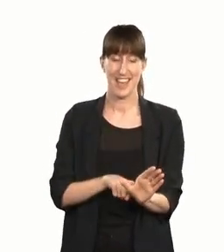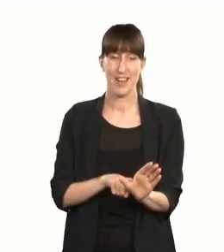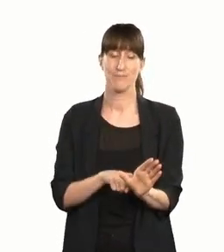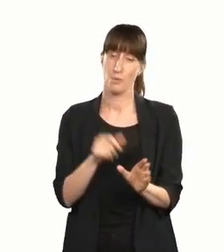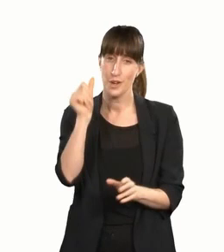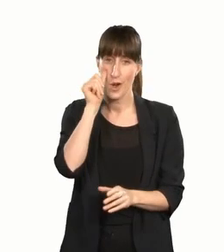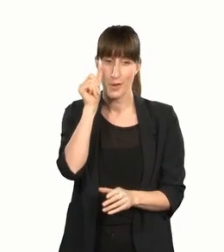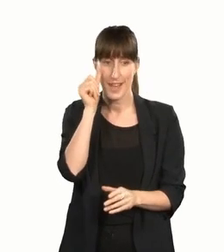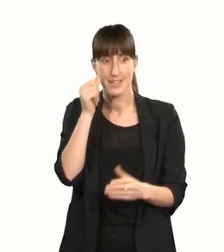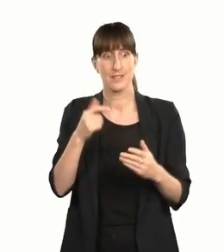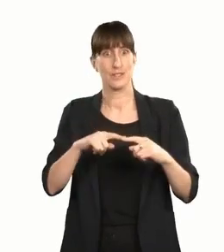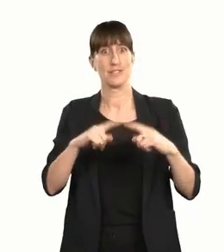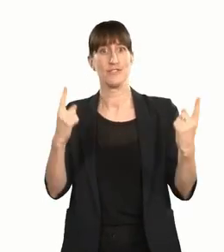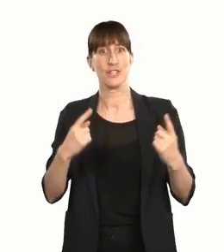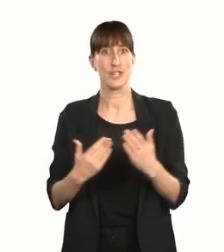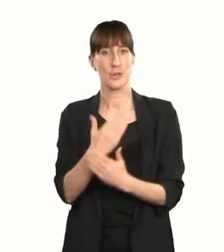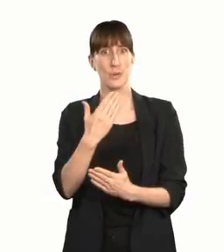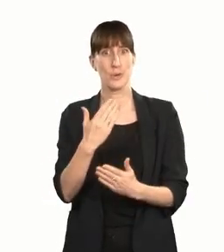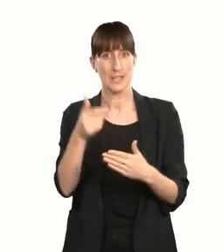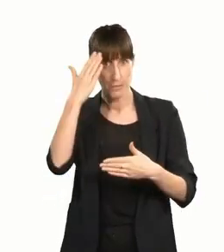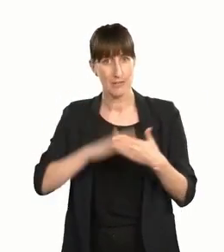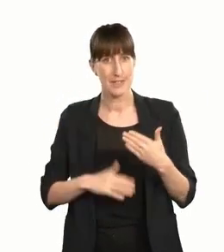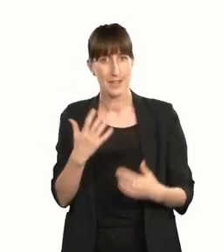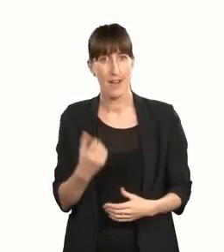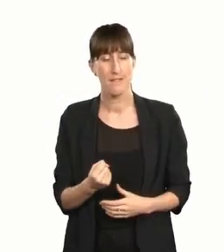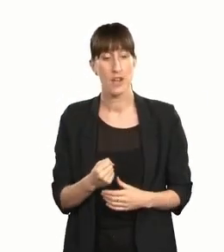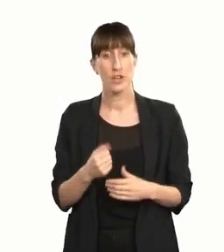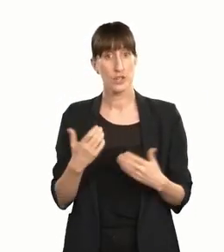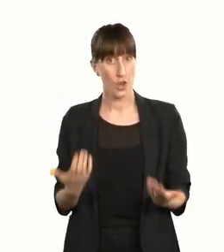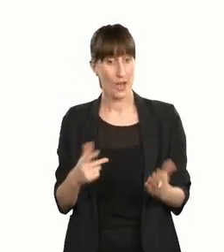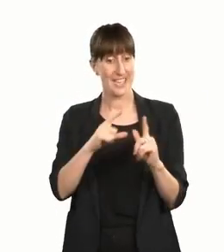We expect that the digital delivery of these awards allows even more